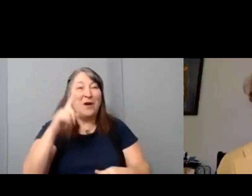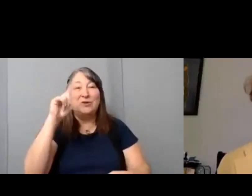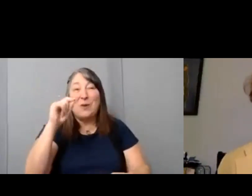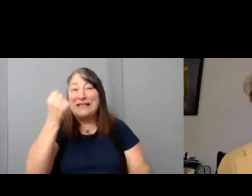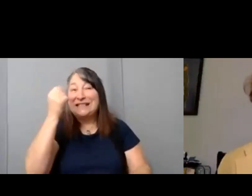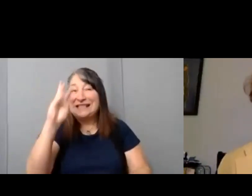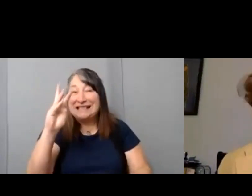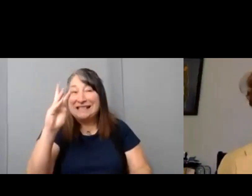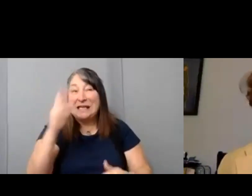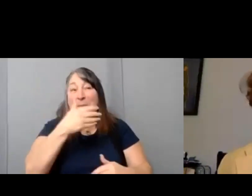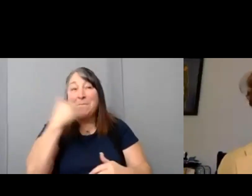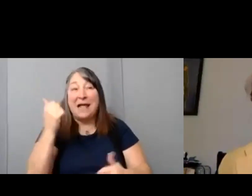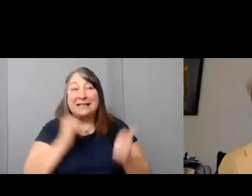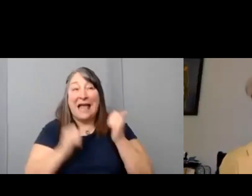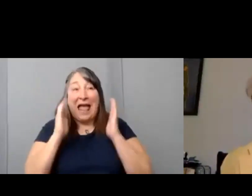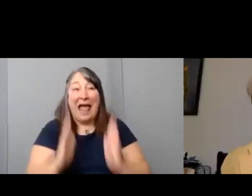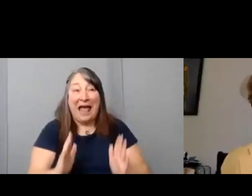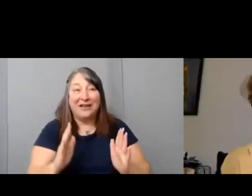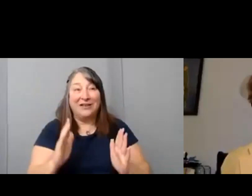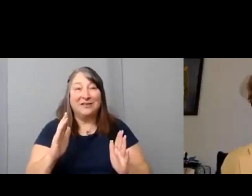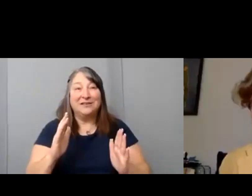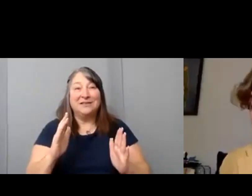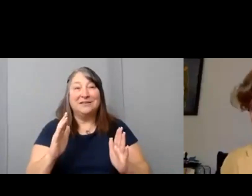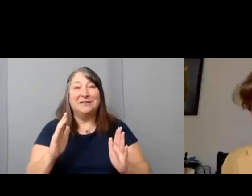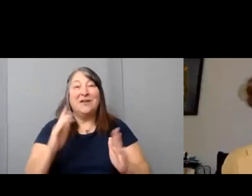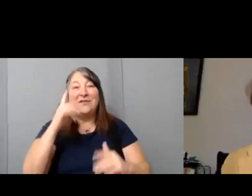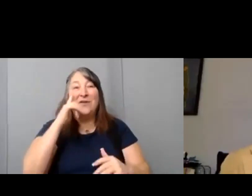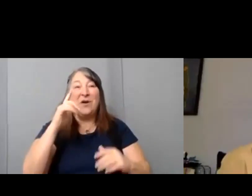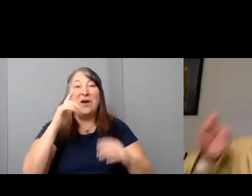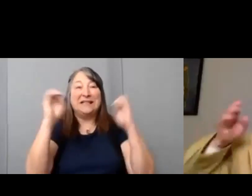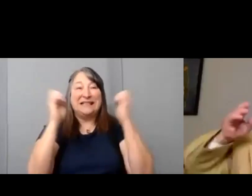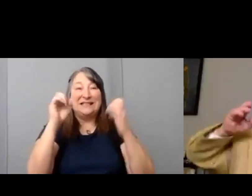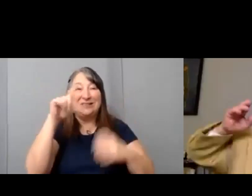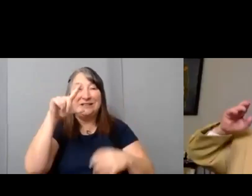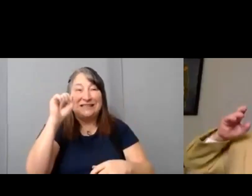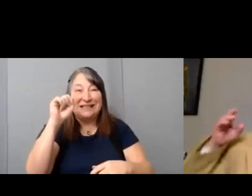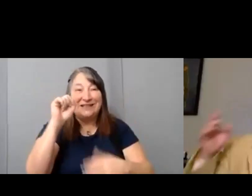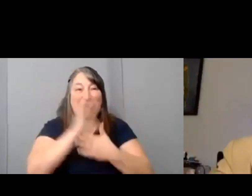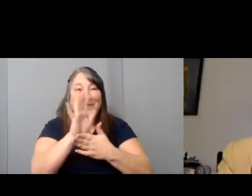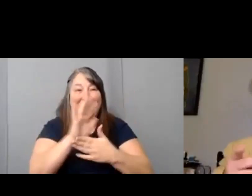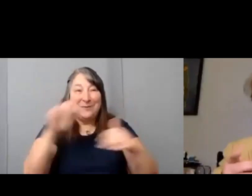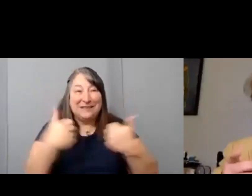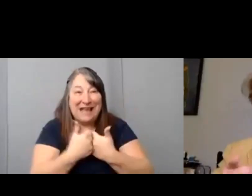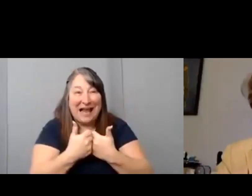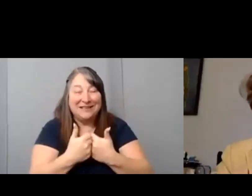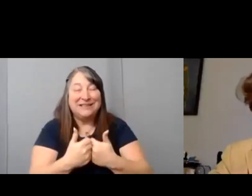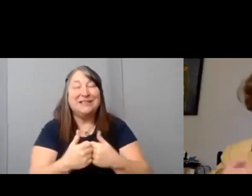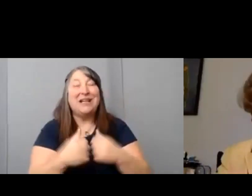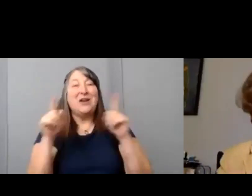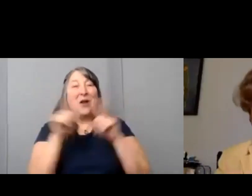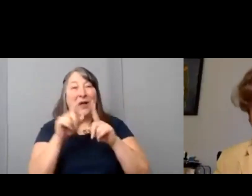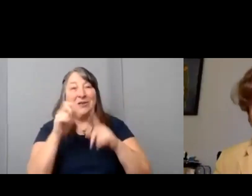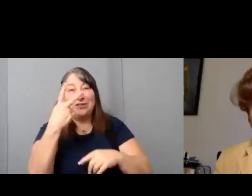best actor of the Easterseals Disability Film Challenge. And also she was nominated for best director